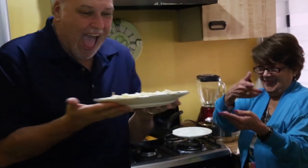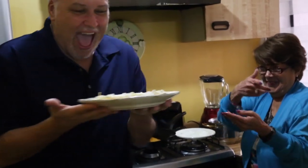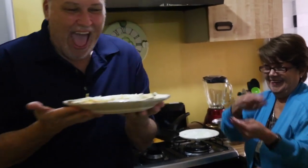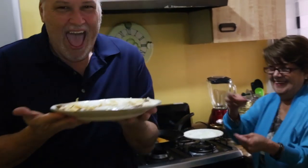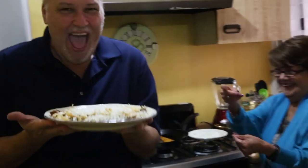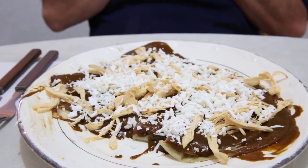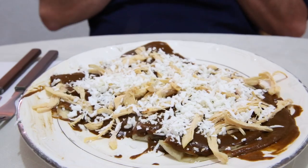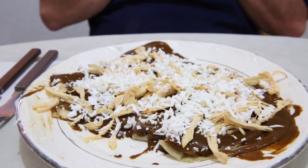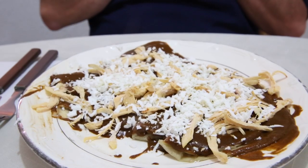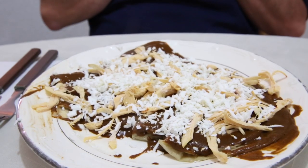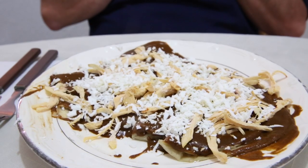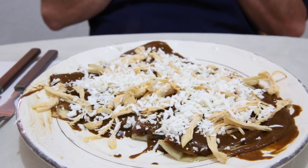[Delia]: You can get a fork to eat it.